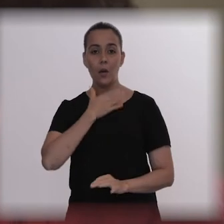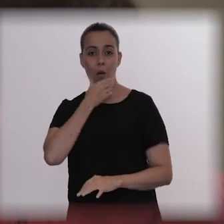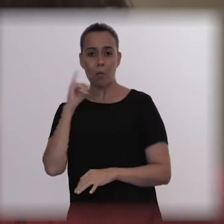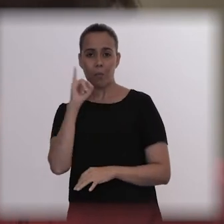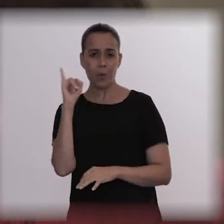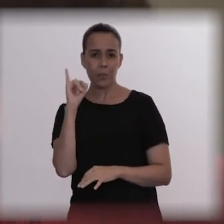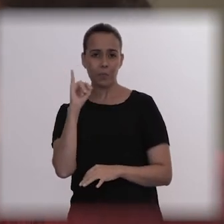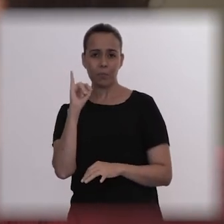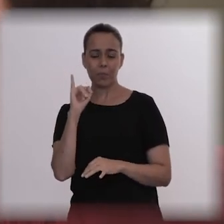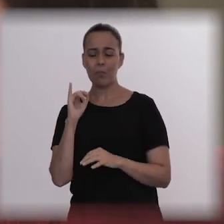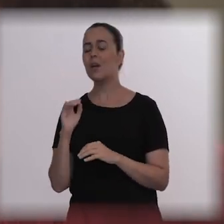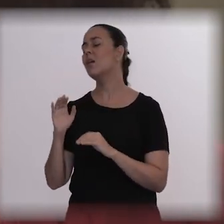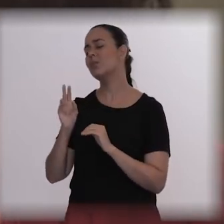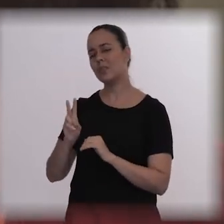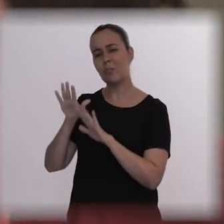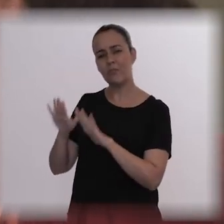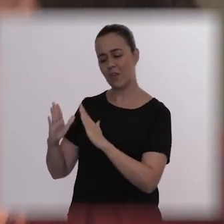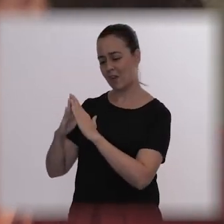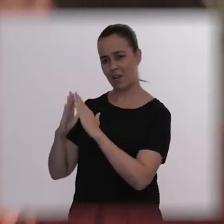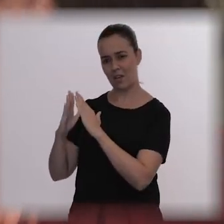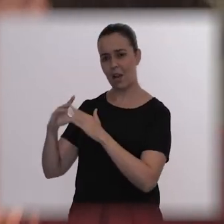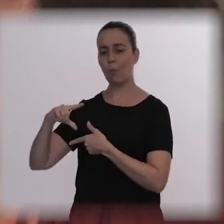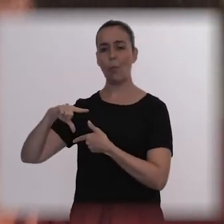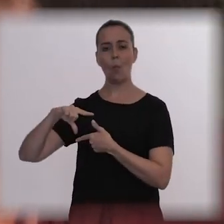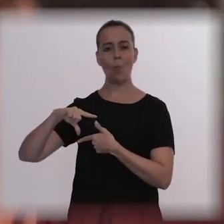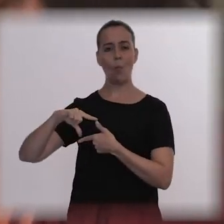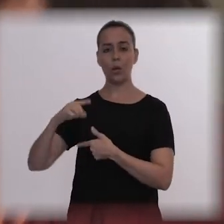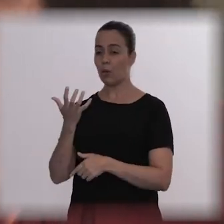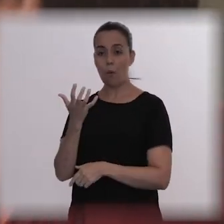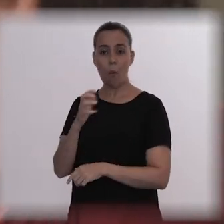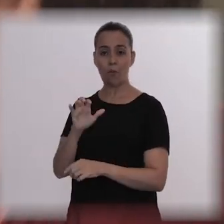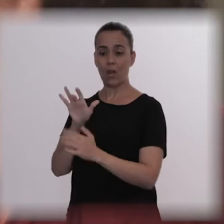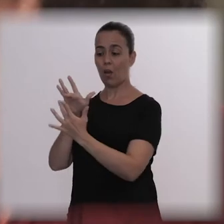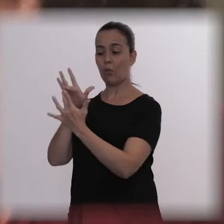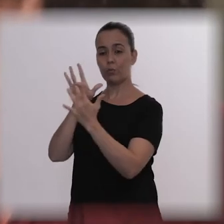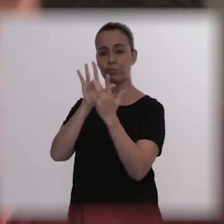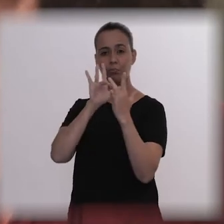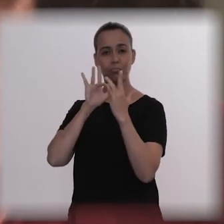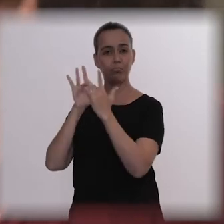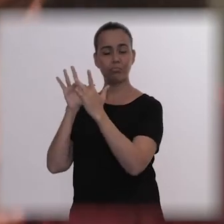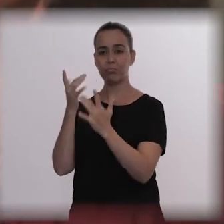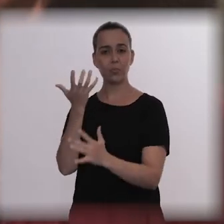he didn’t want to go out, didn’t want to hang out with others. He had already stopped going to family meetings